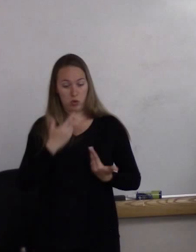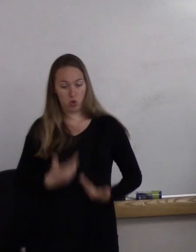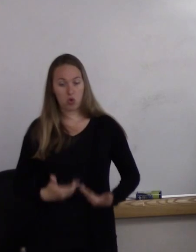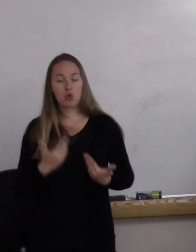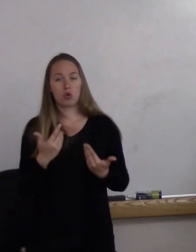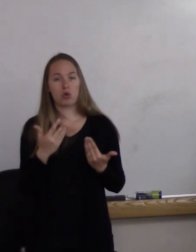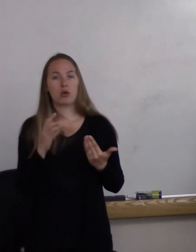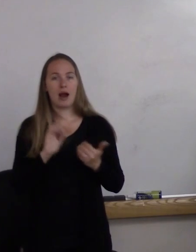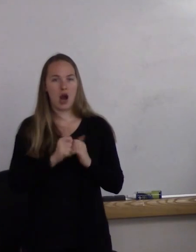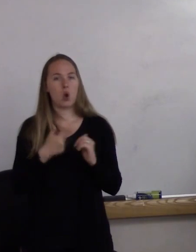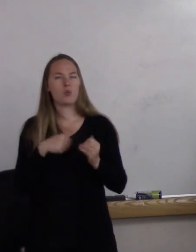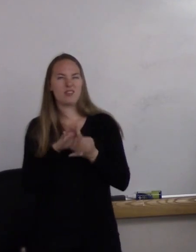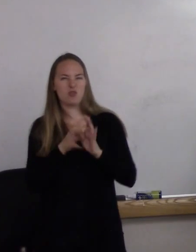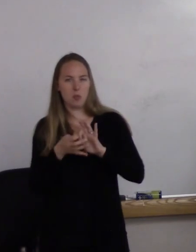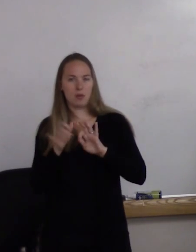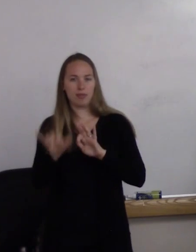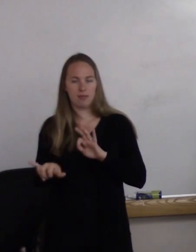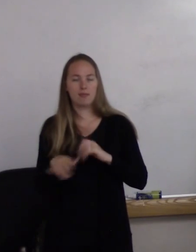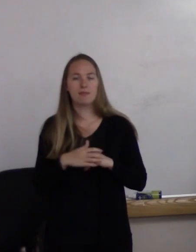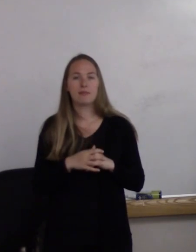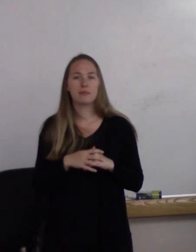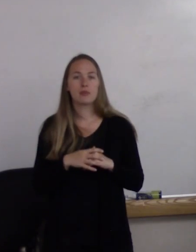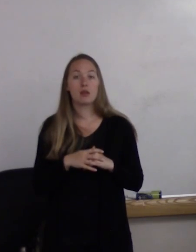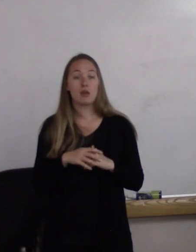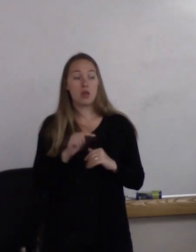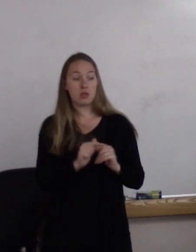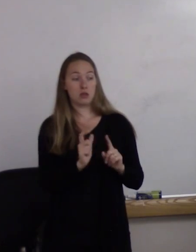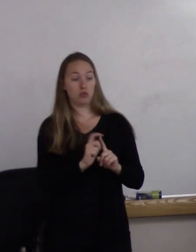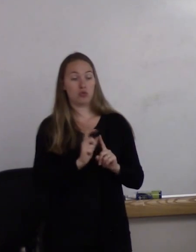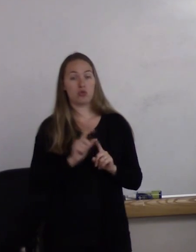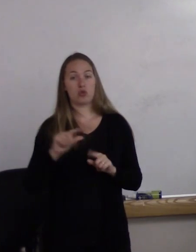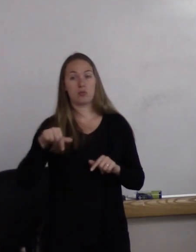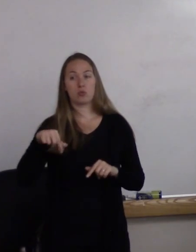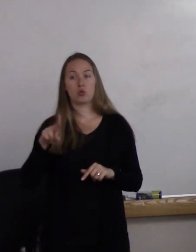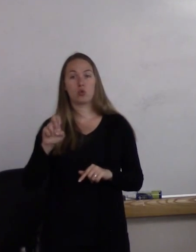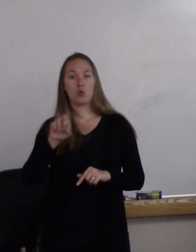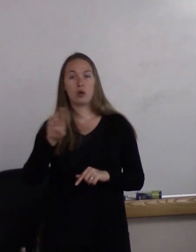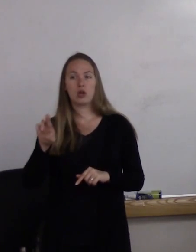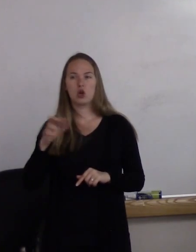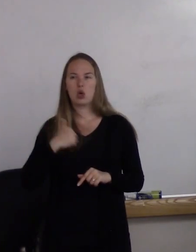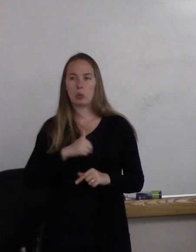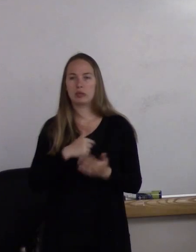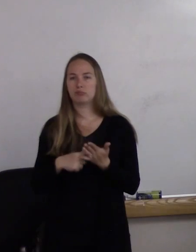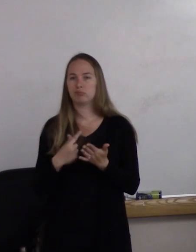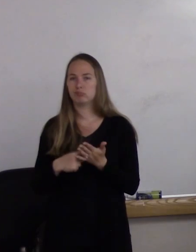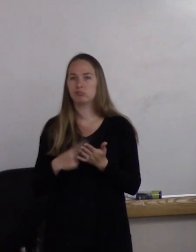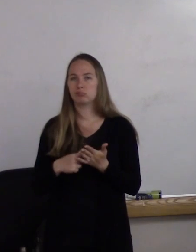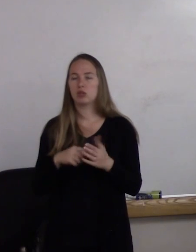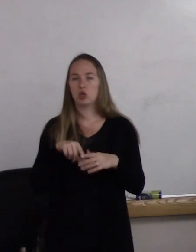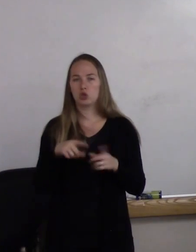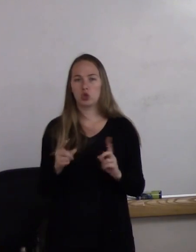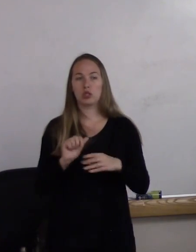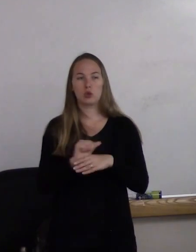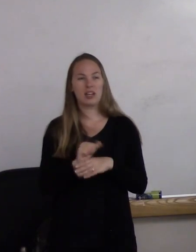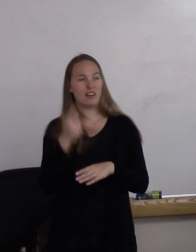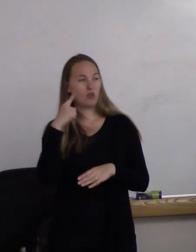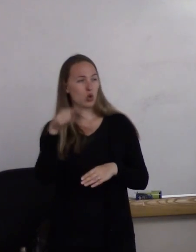We do talk a little bit about this term, "queer," in our training. For you, I would tackle it a little bit differently.